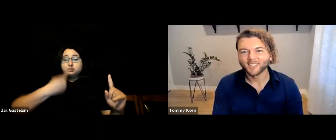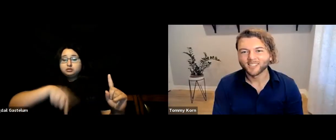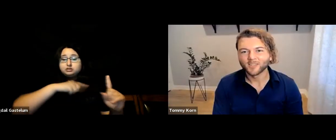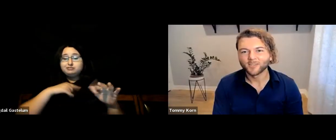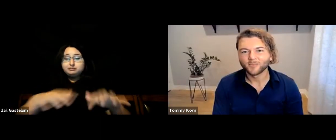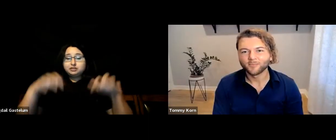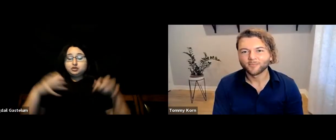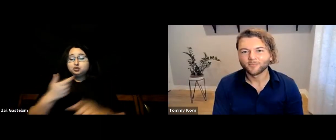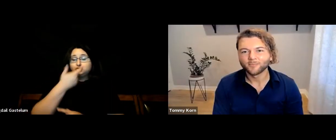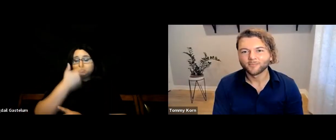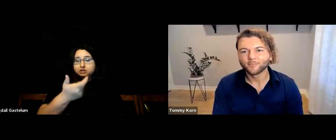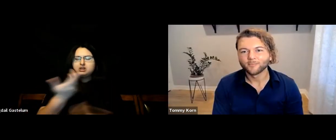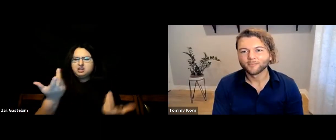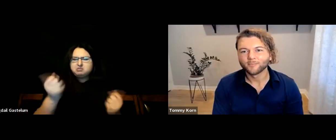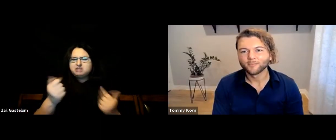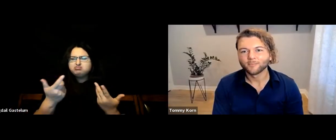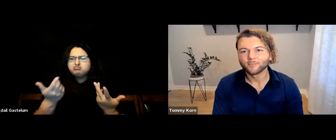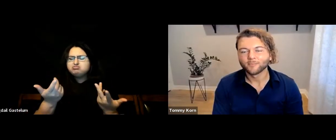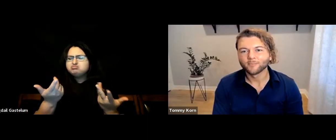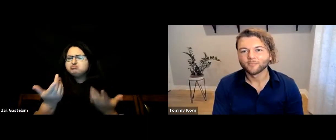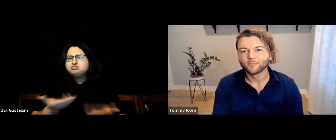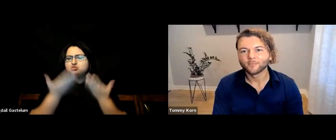For our audience watching,